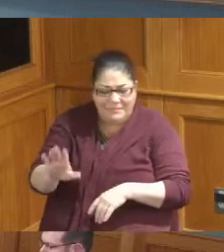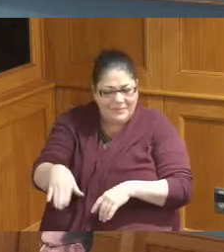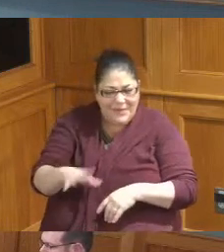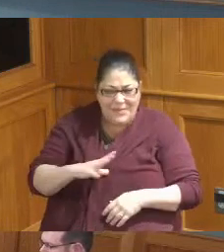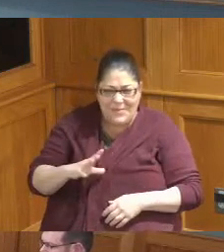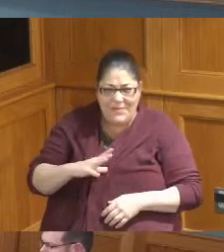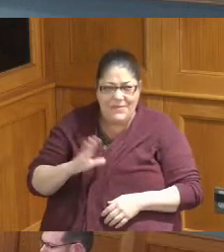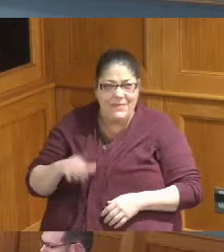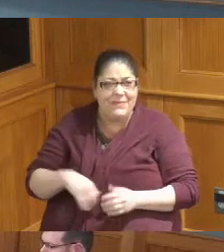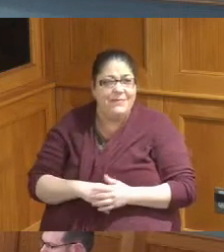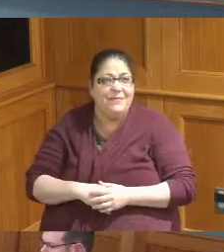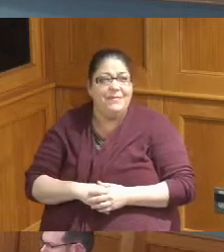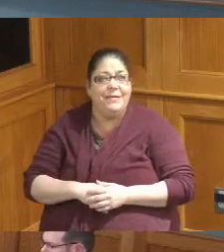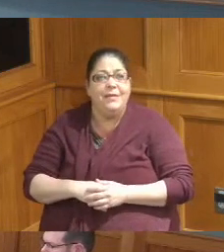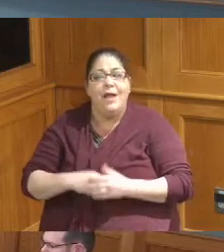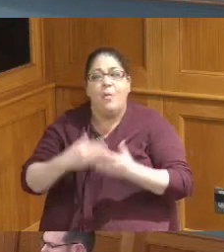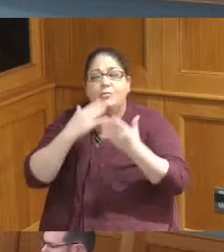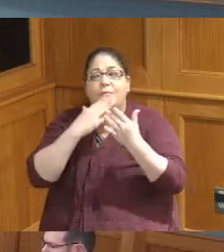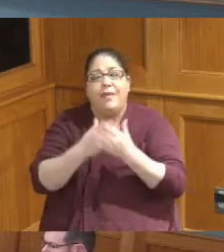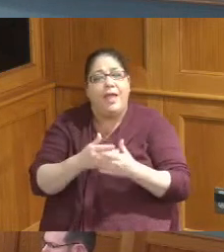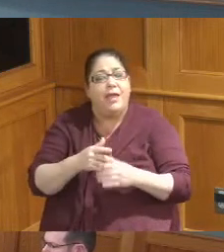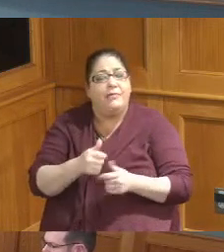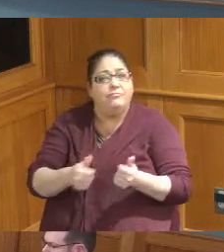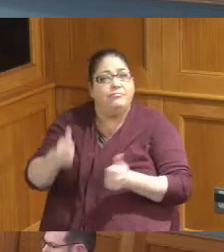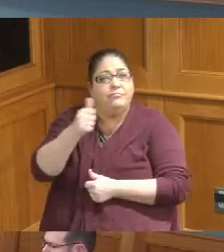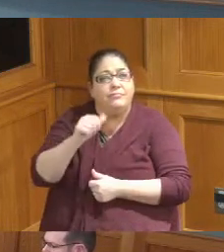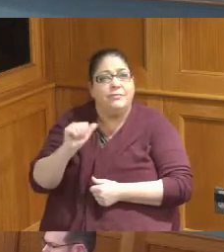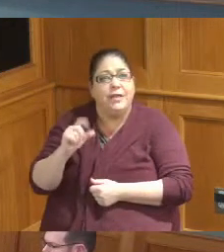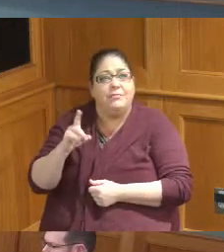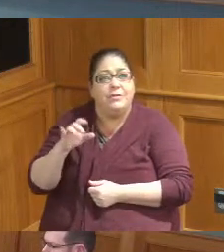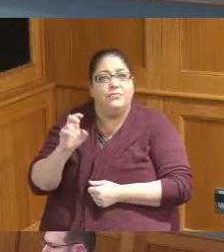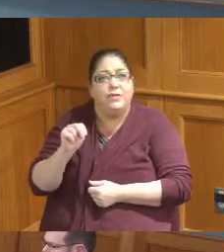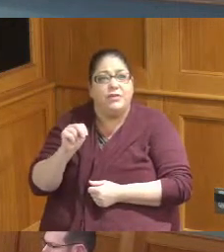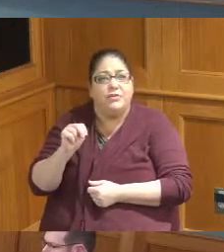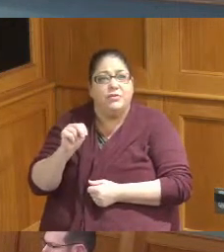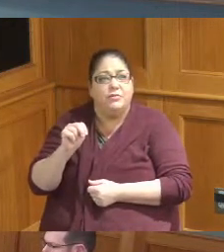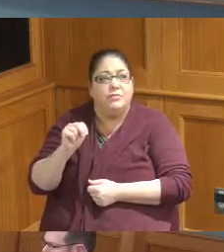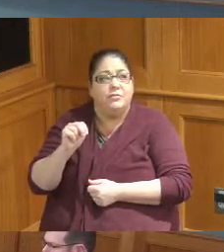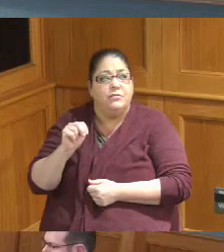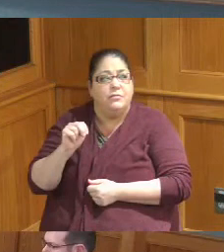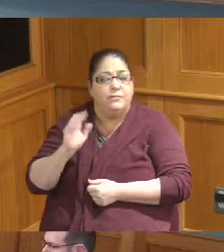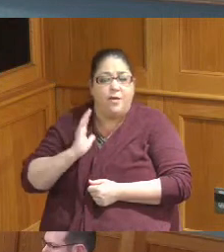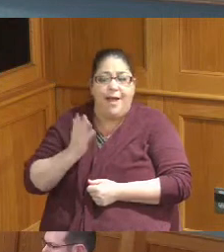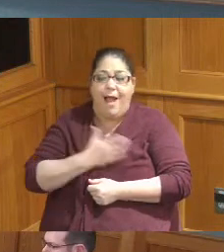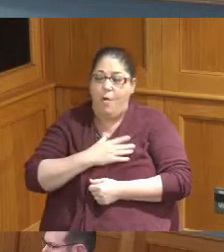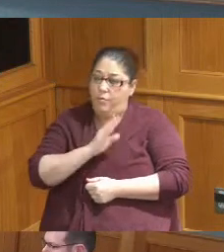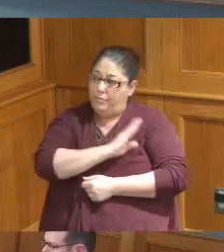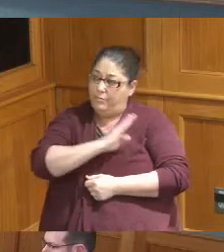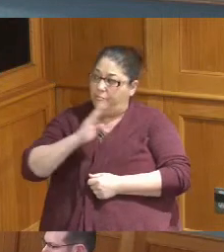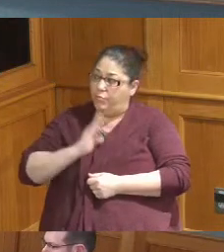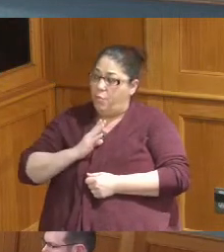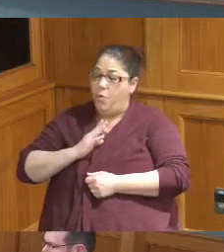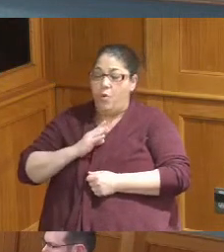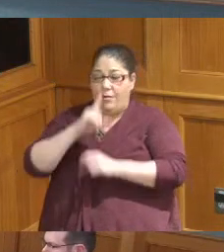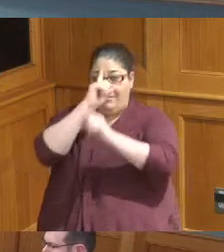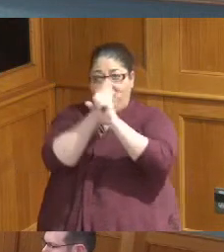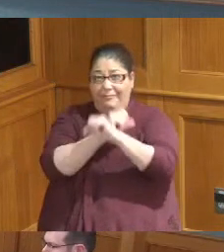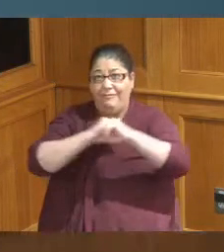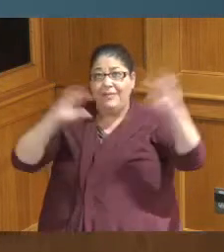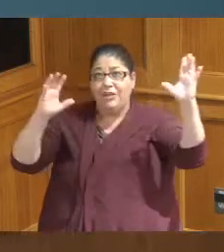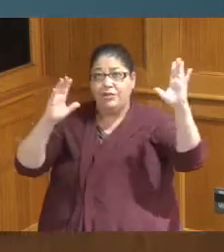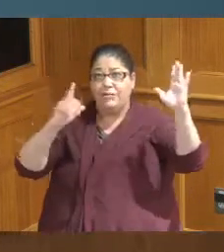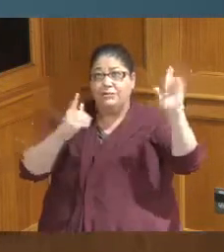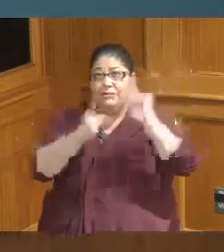for moving the vision of the Board to reality and a lot of people say oh it's a one-time